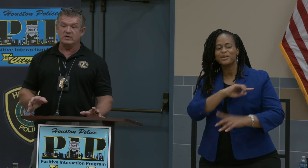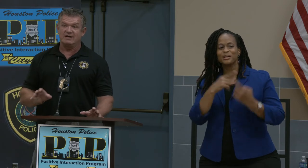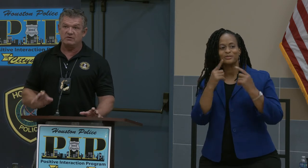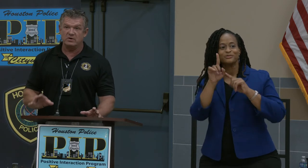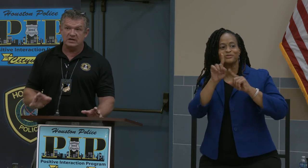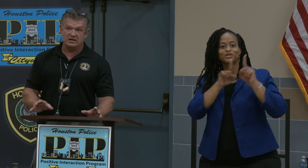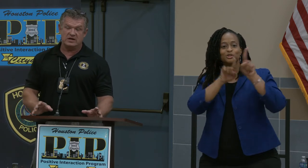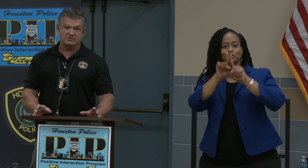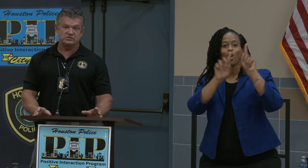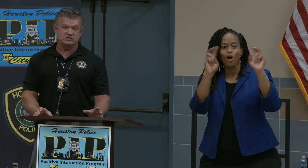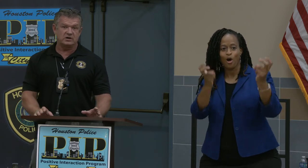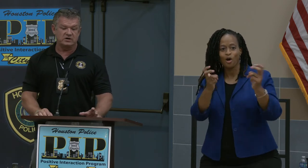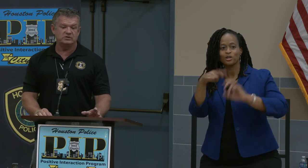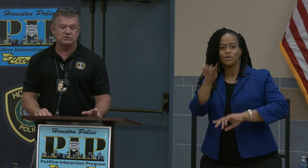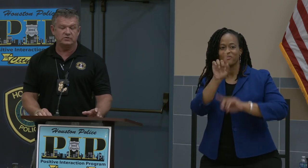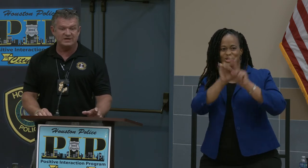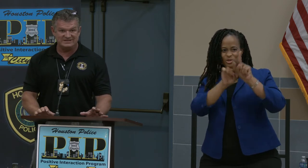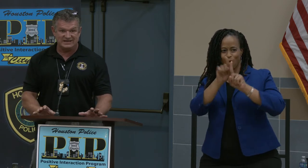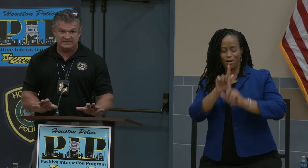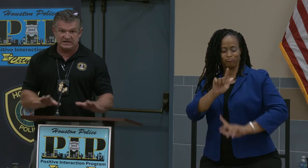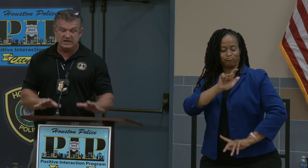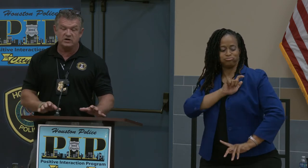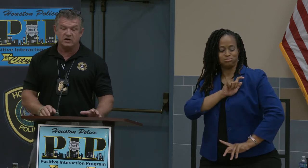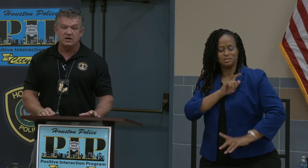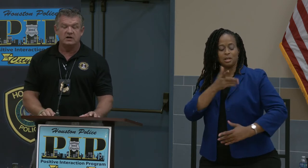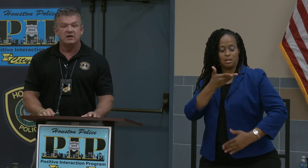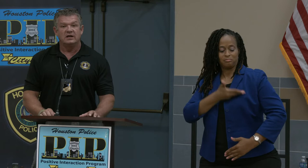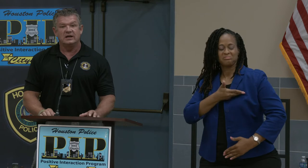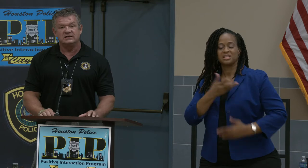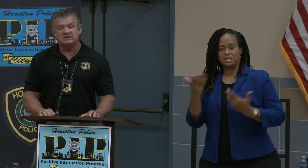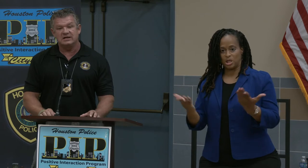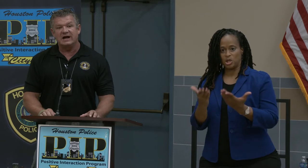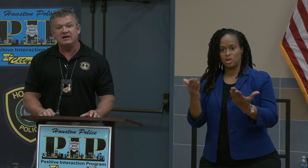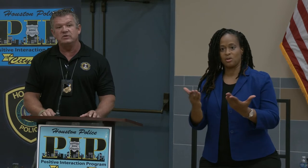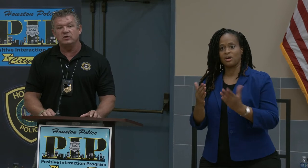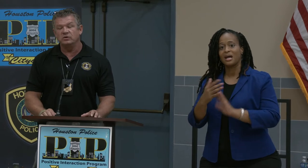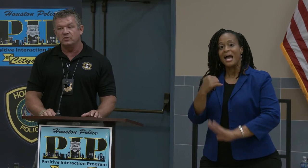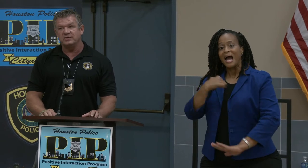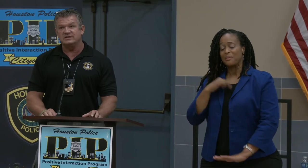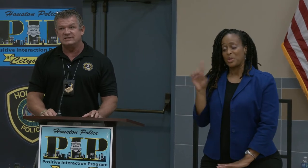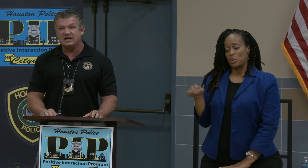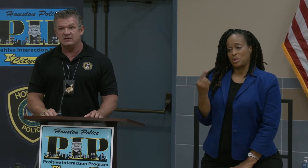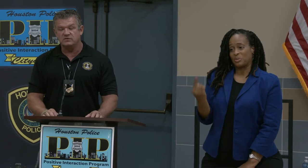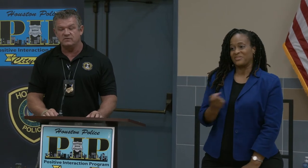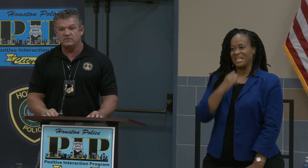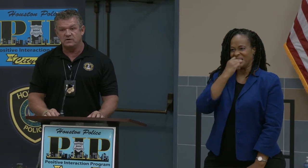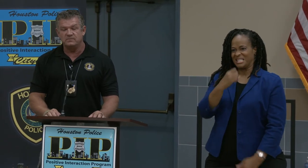everybody here has their star on their shoulder is here and I'm the only one that is not in uniform.